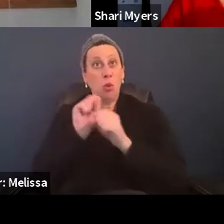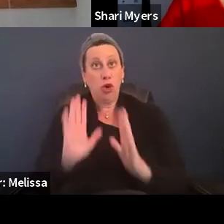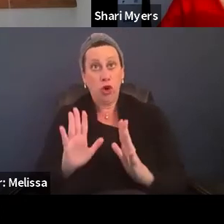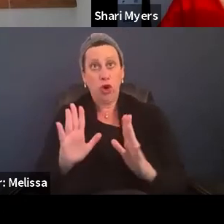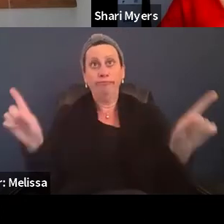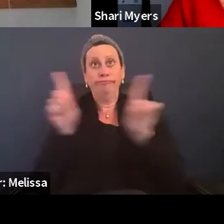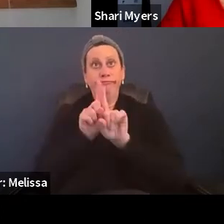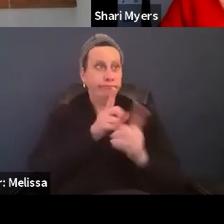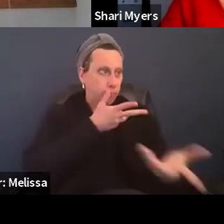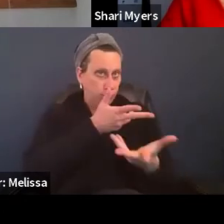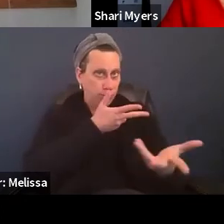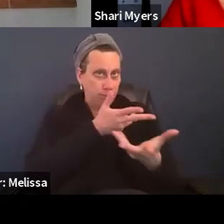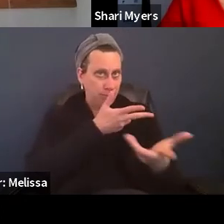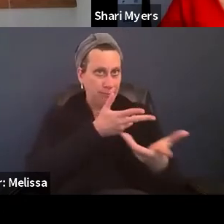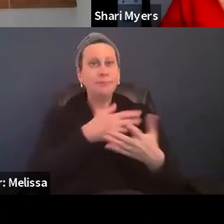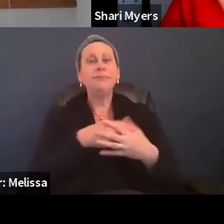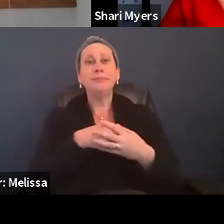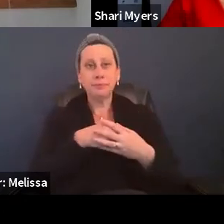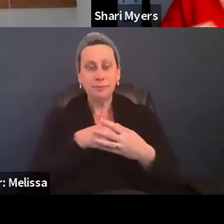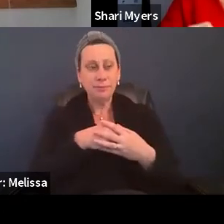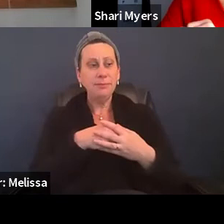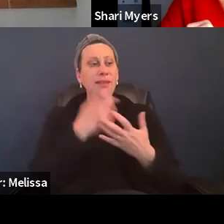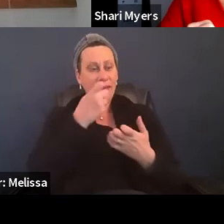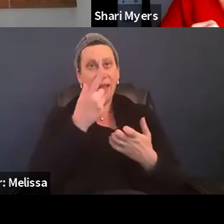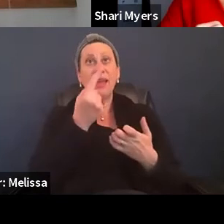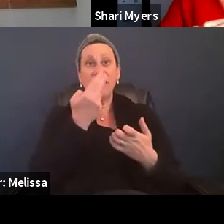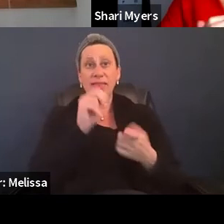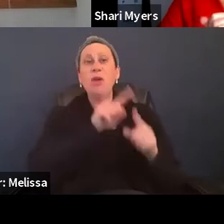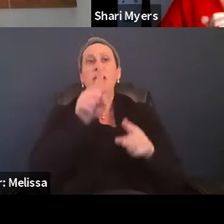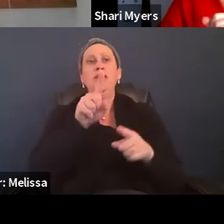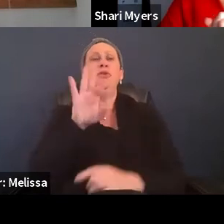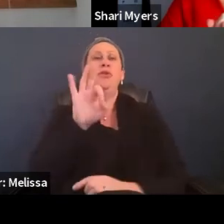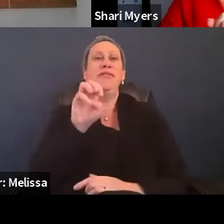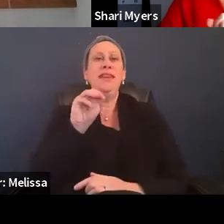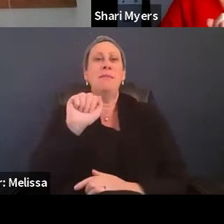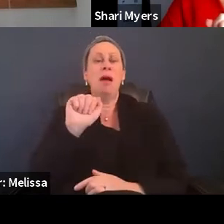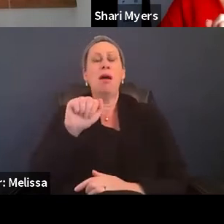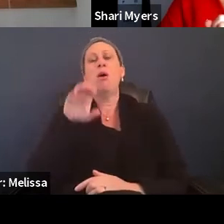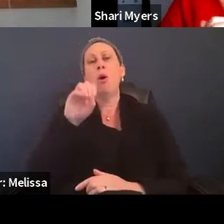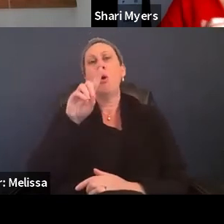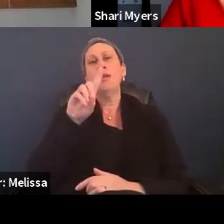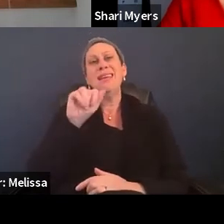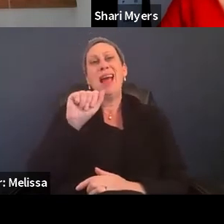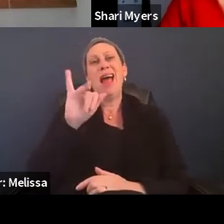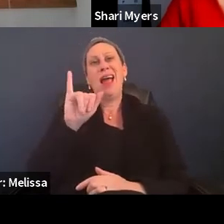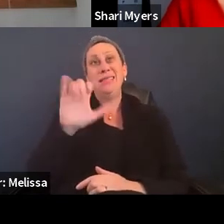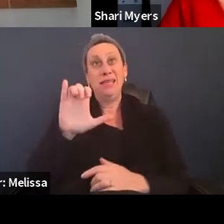they got together they went over to FEMA's ODIC folks and got an interpreter.